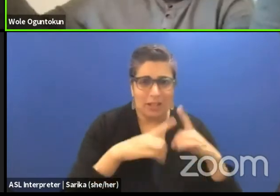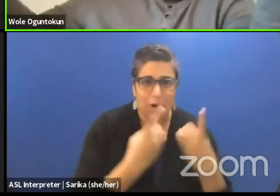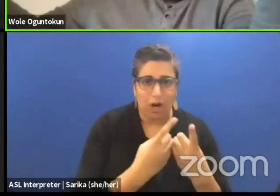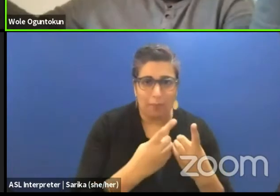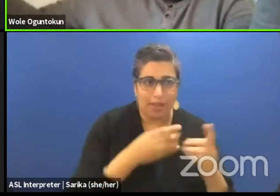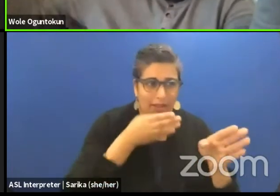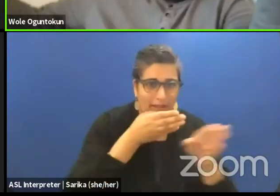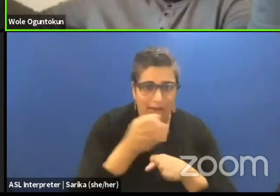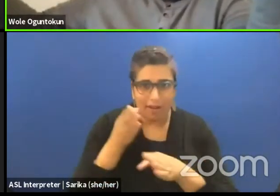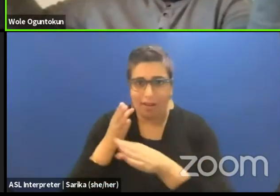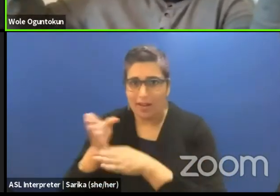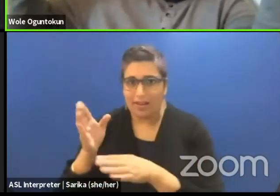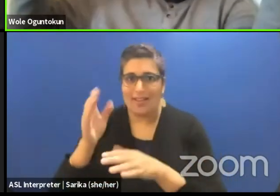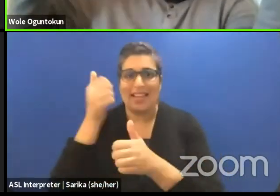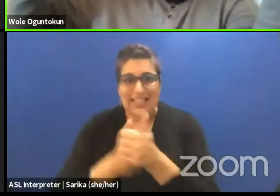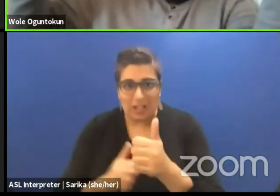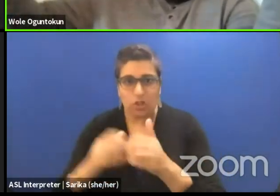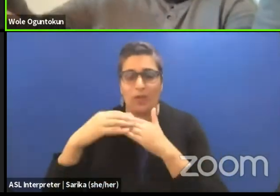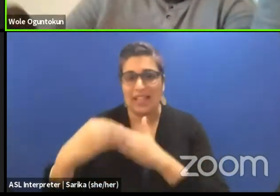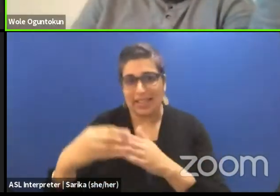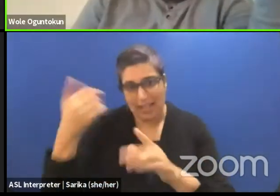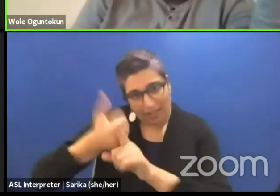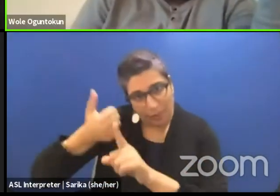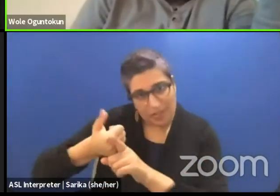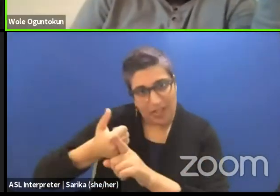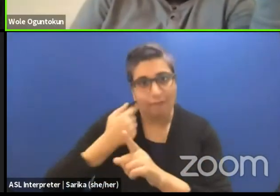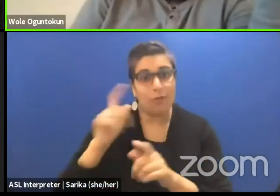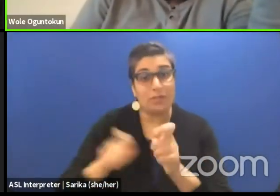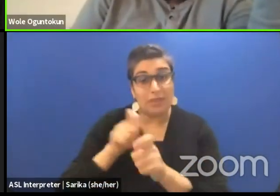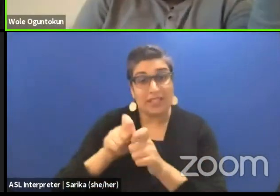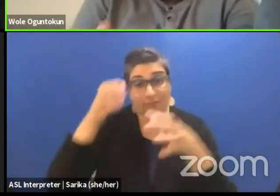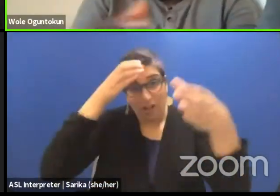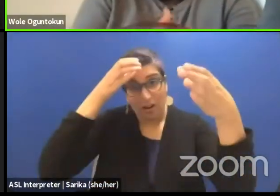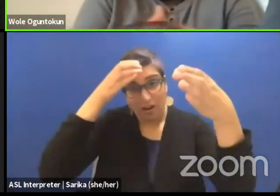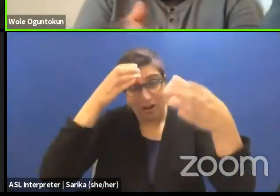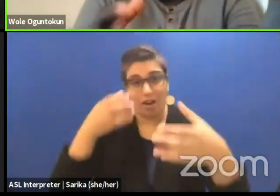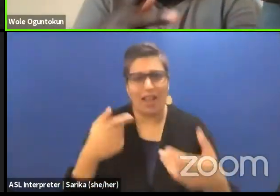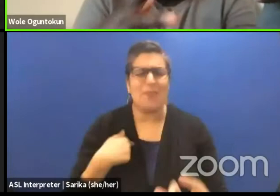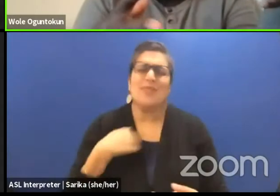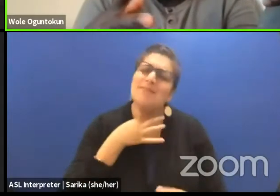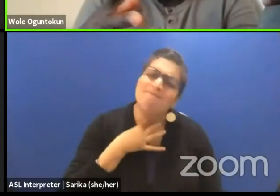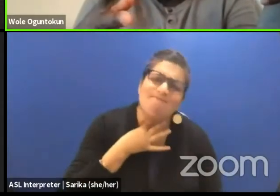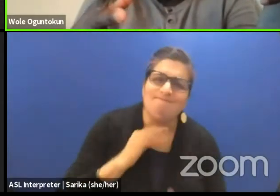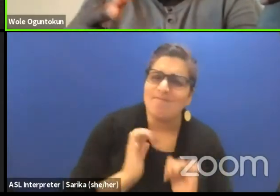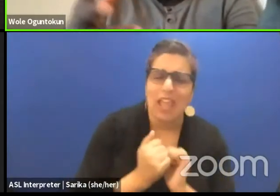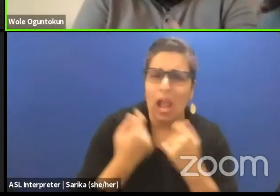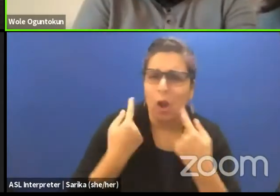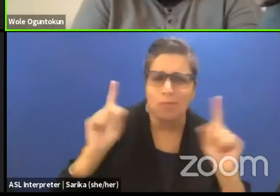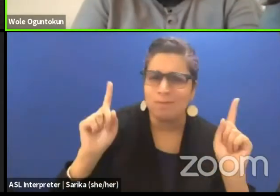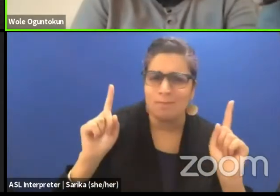was a lead for specific areas? I'm curious as to how it worked,